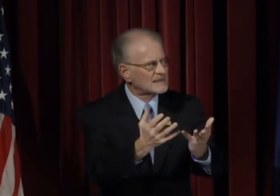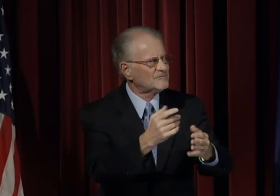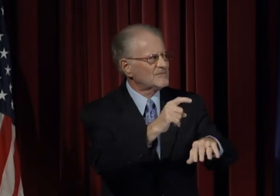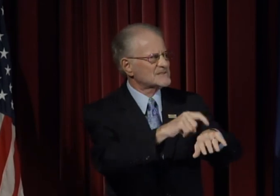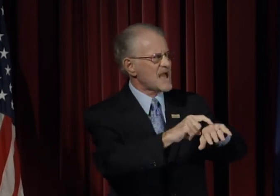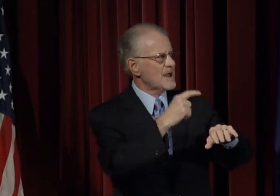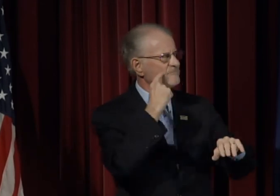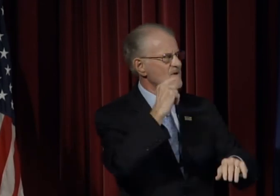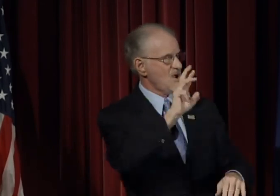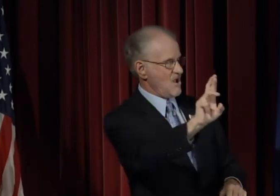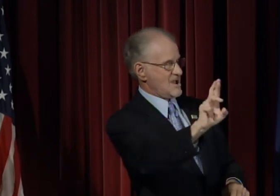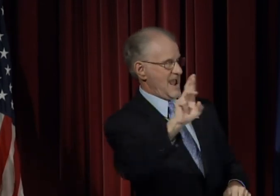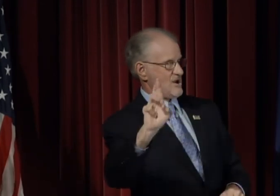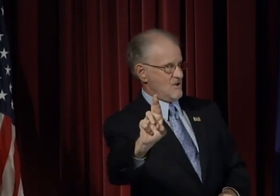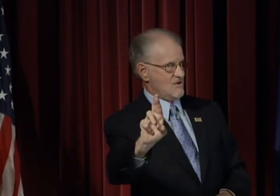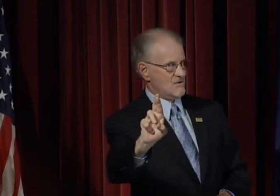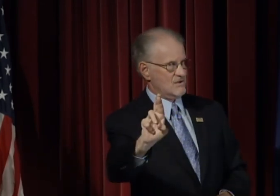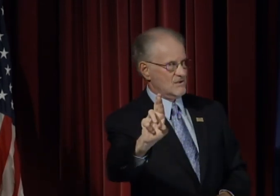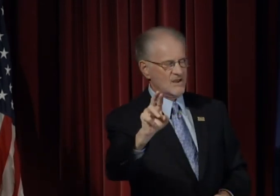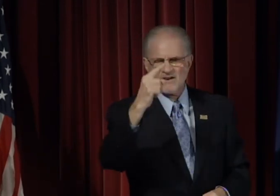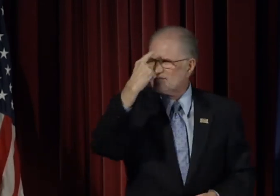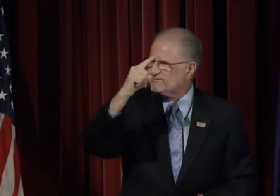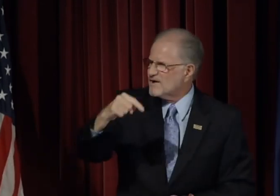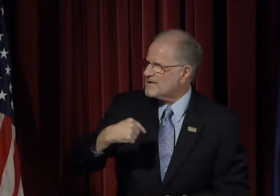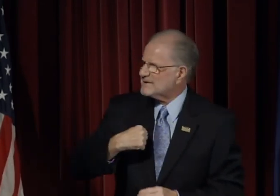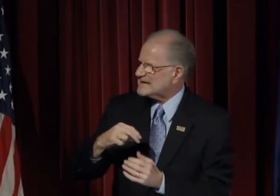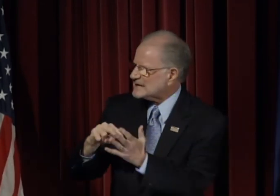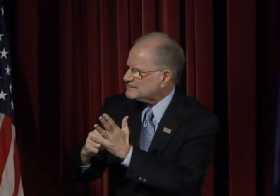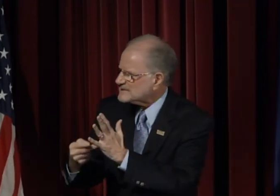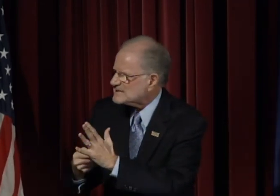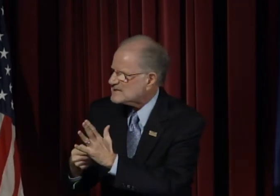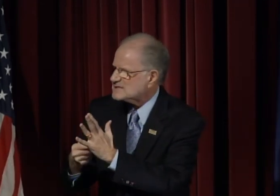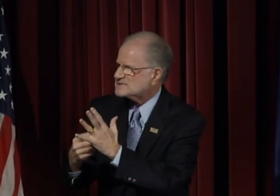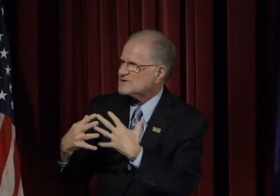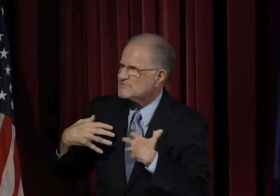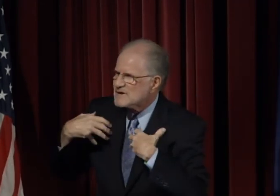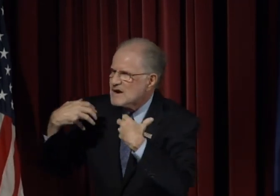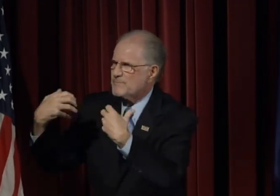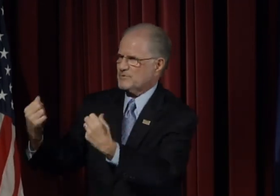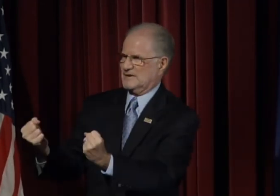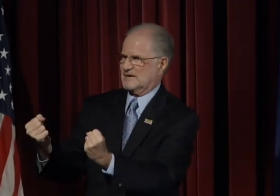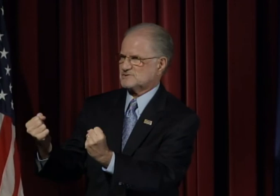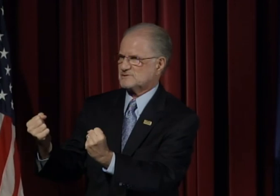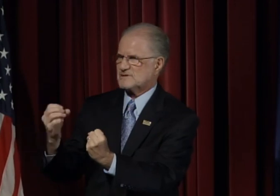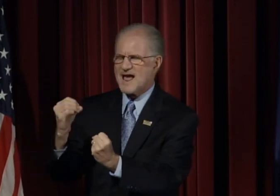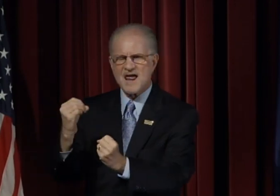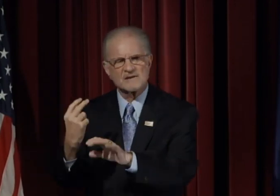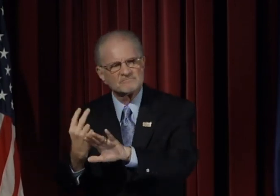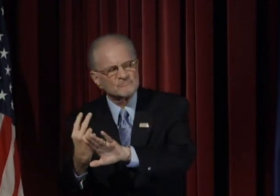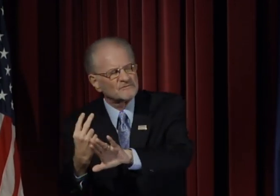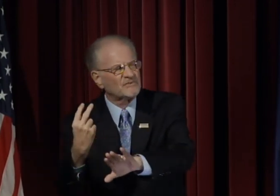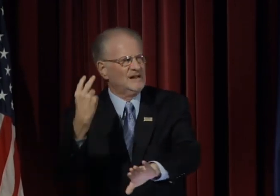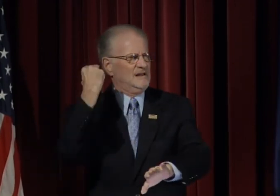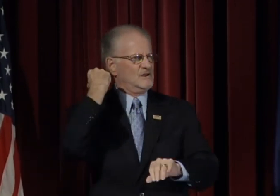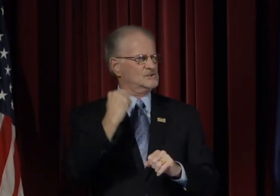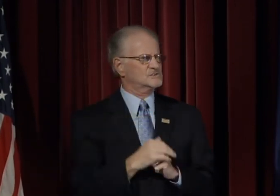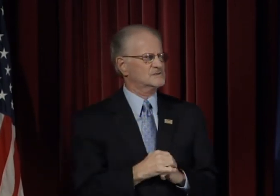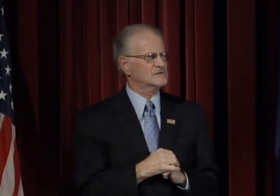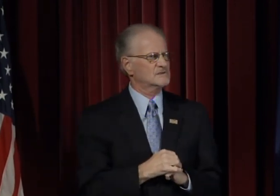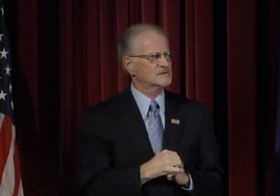I have been given the time for R & R. For me it means recuperation and reflection.